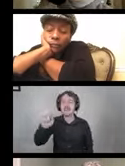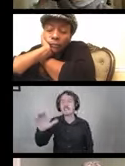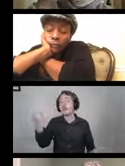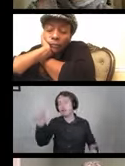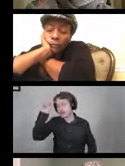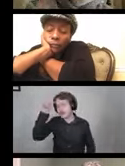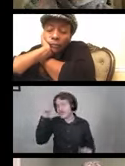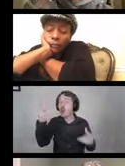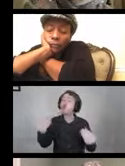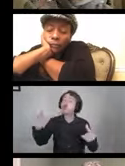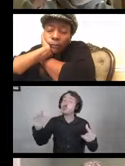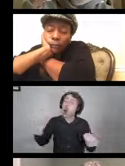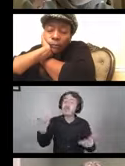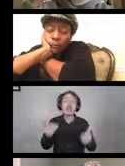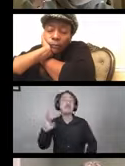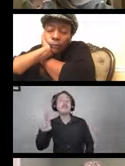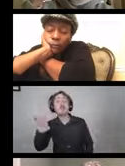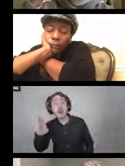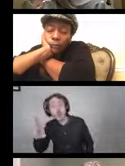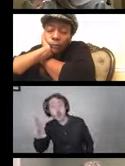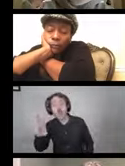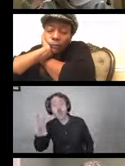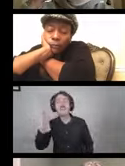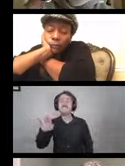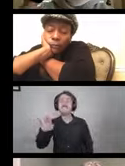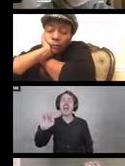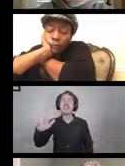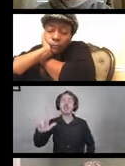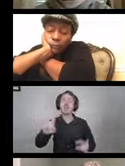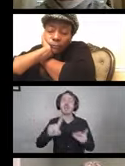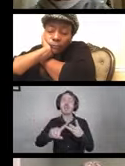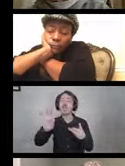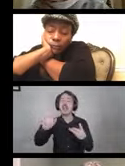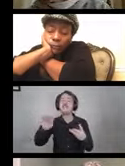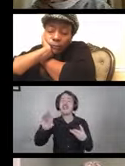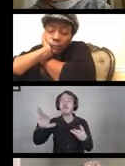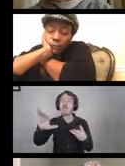Soft surfaces may be rubber, vinyl, fabric. You don't want to use harsh chemicals on that.